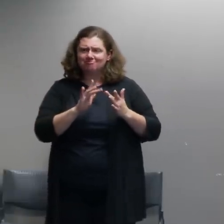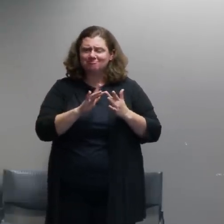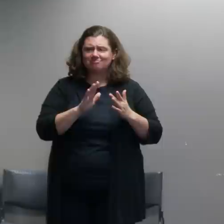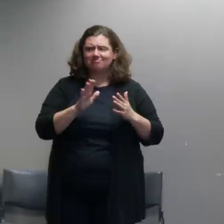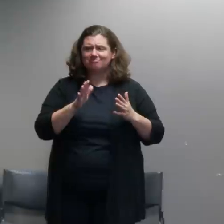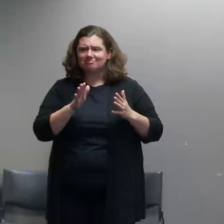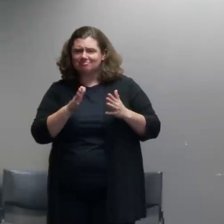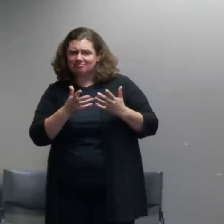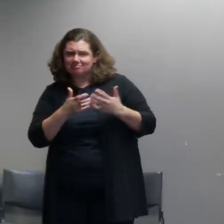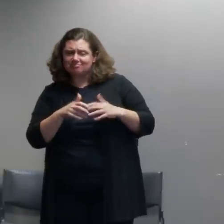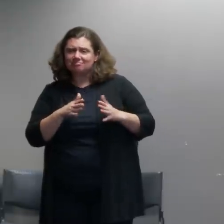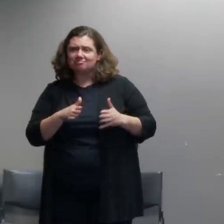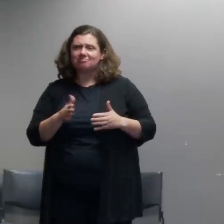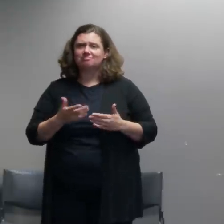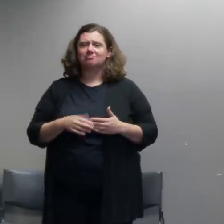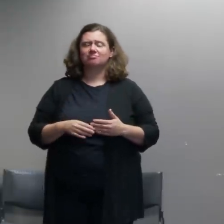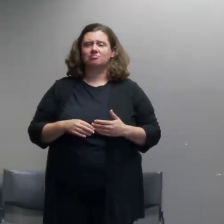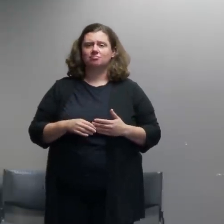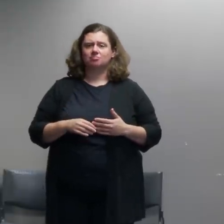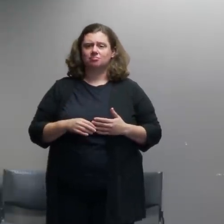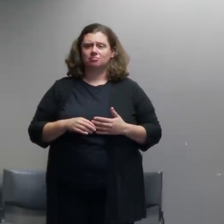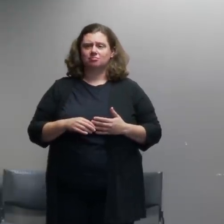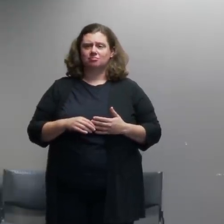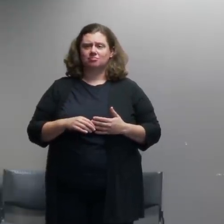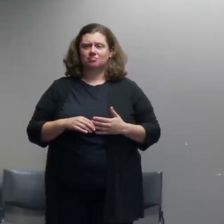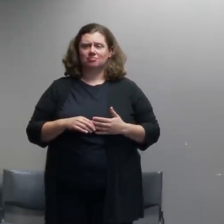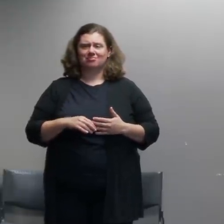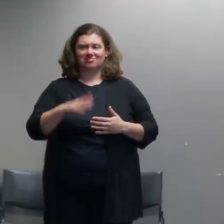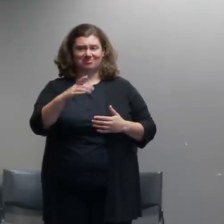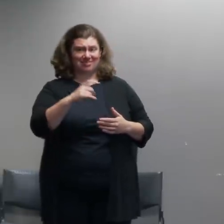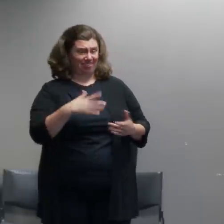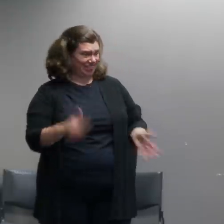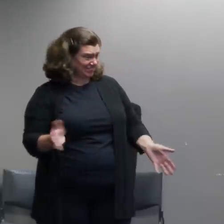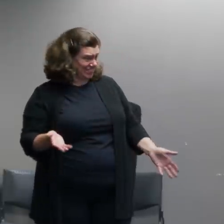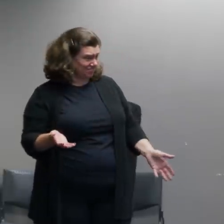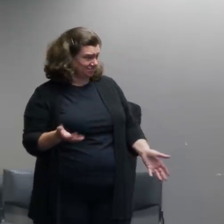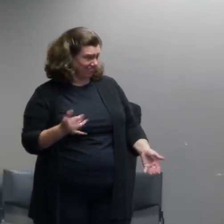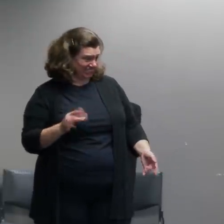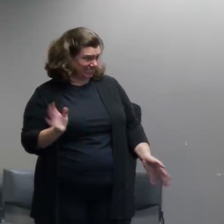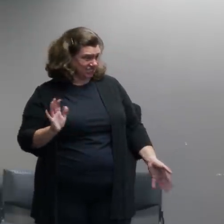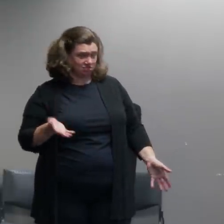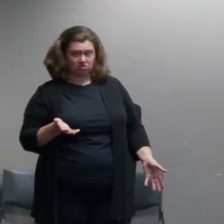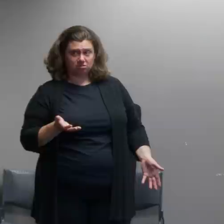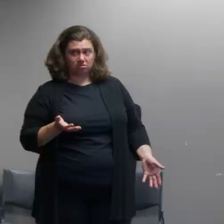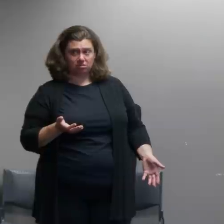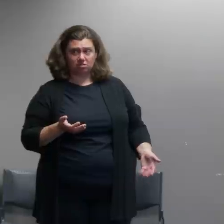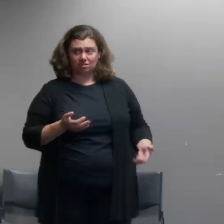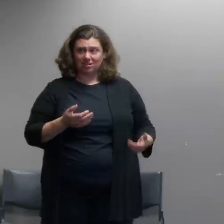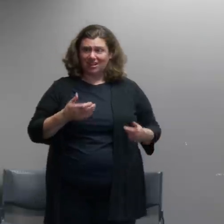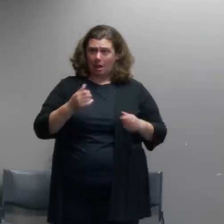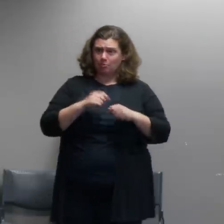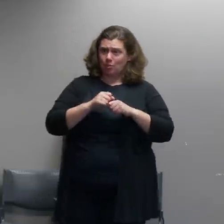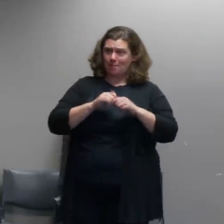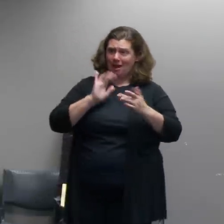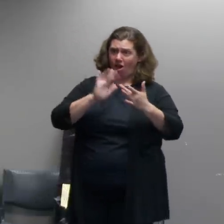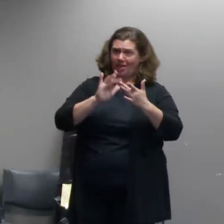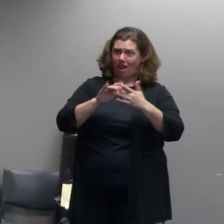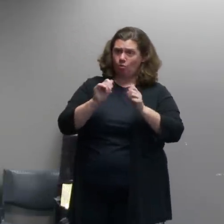that discussion so that's it that's that's what you've done to try to make contact with the crowds yes to try to de-escalate the